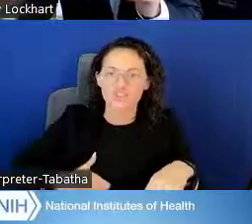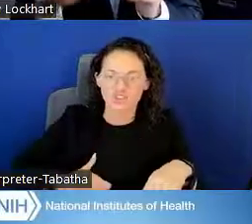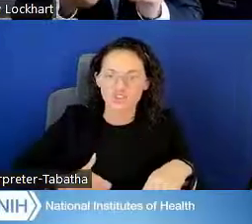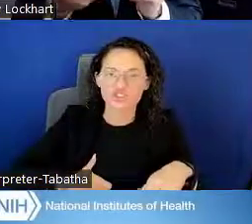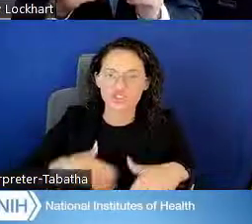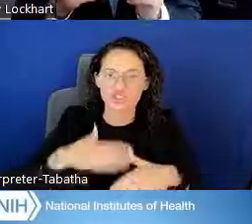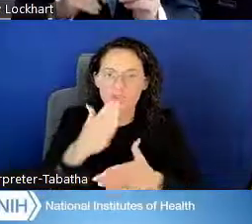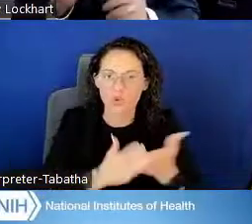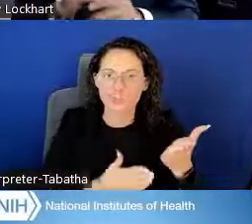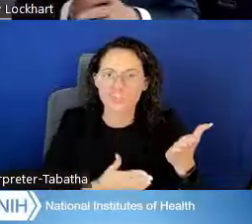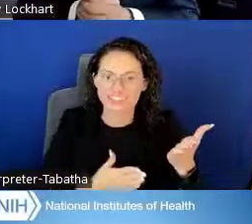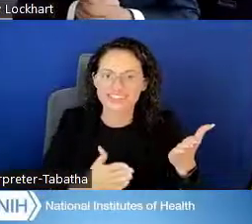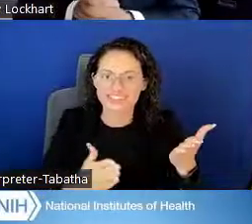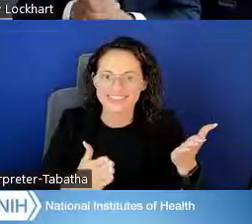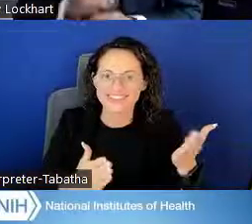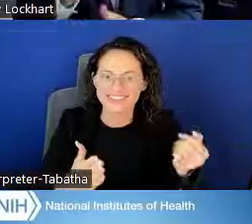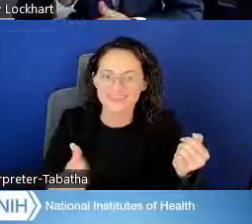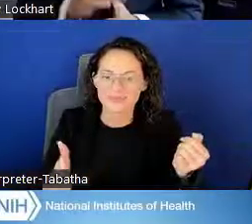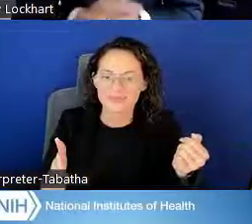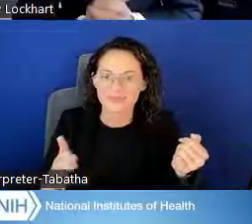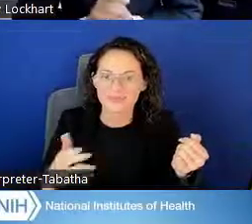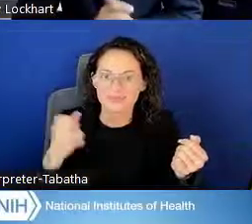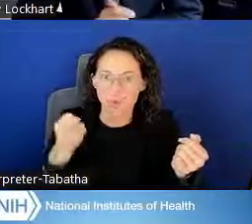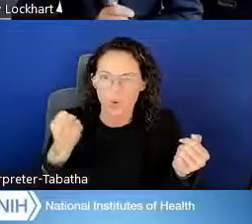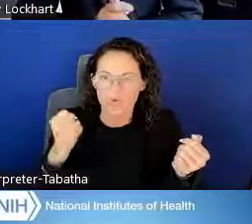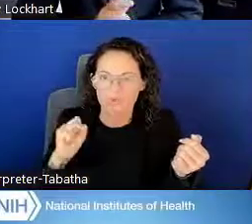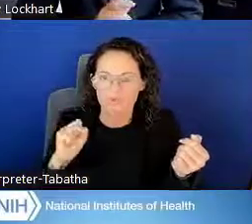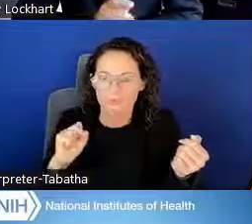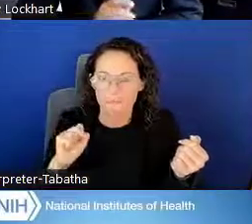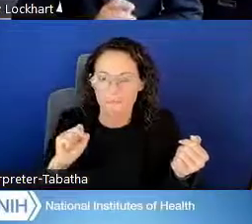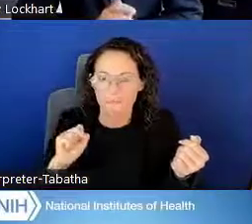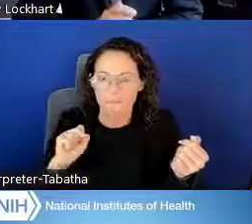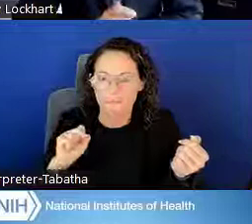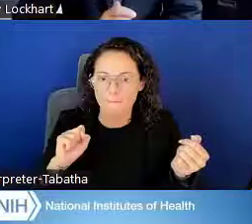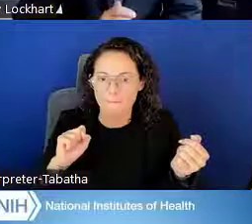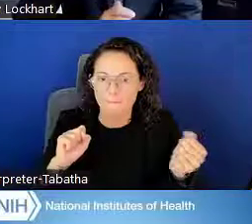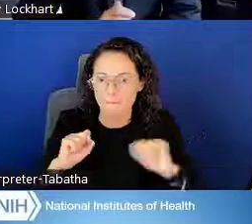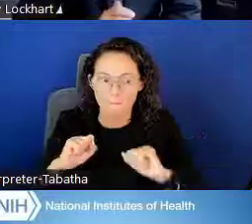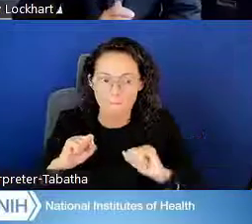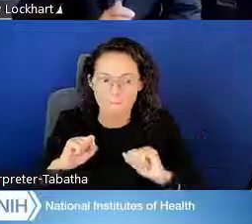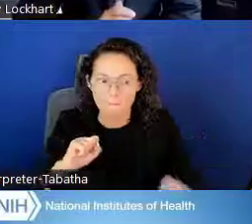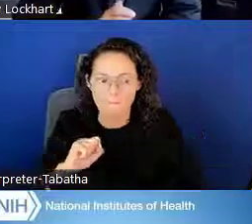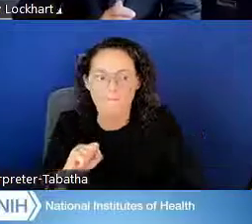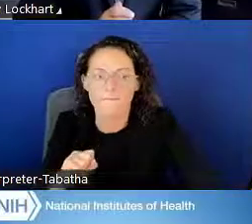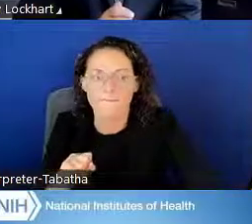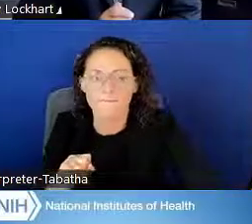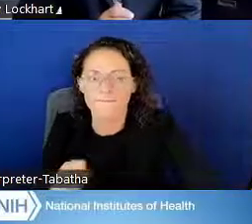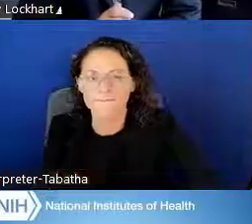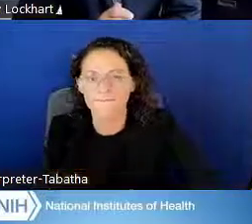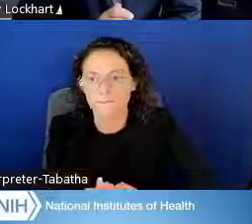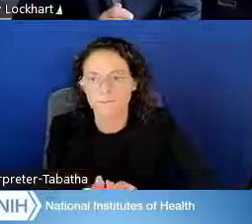Hold on one second. All right. So it looks like .. .